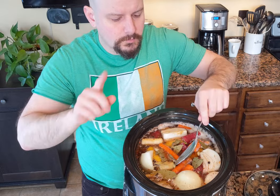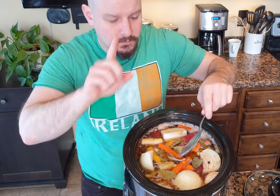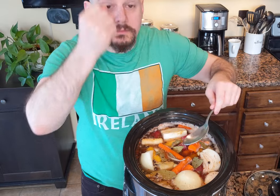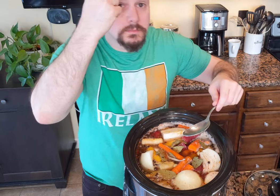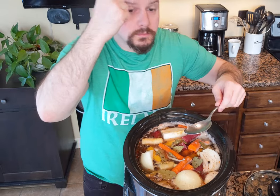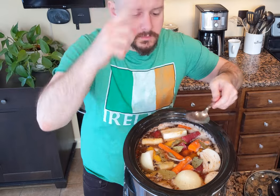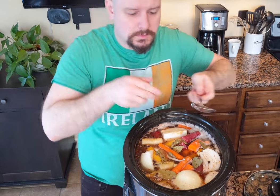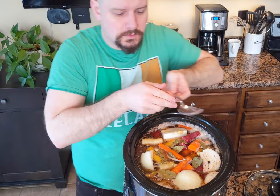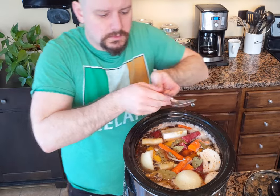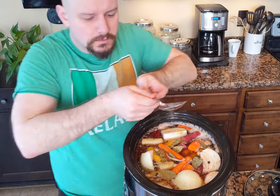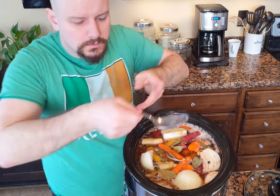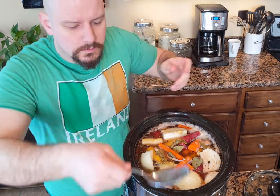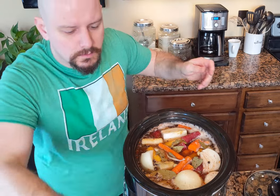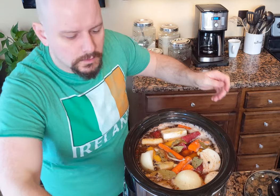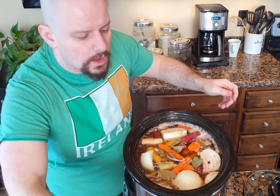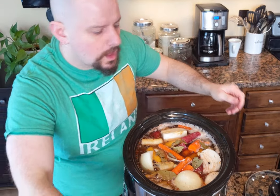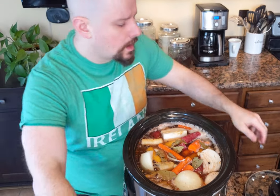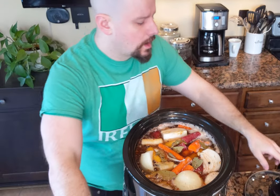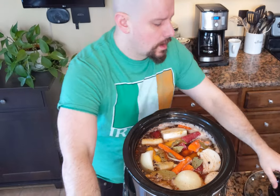Hey...